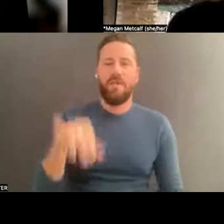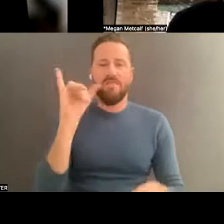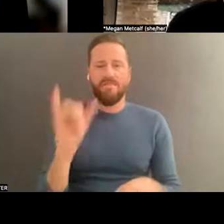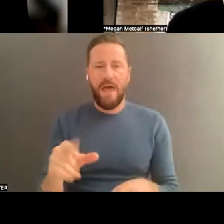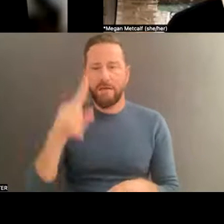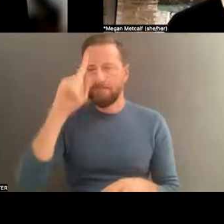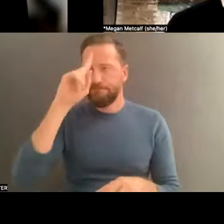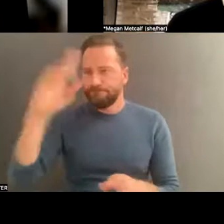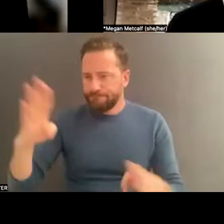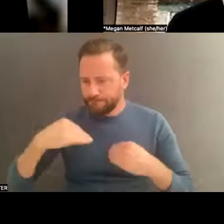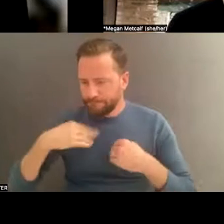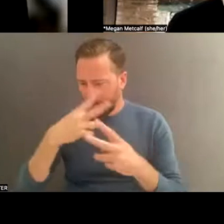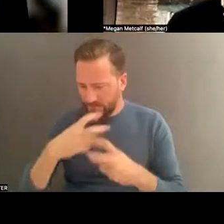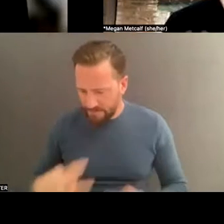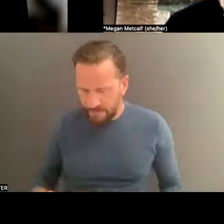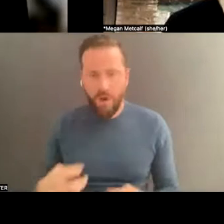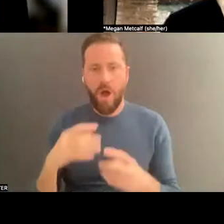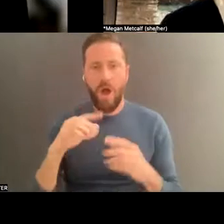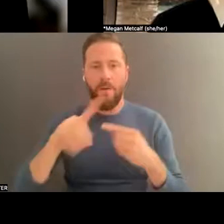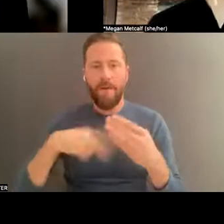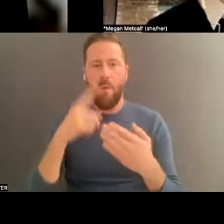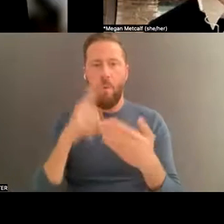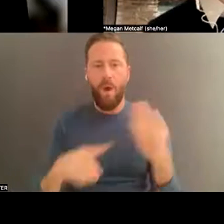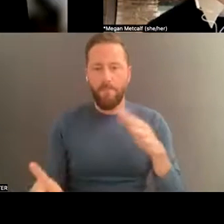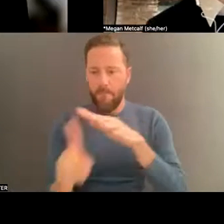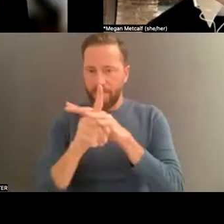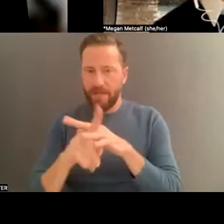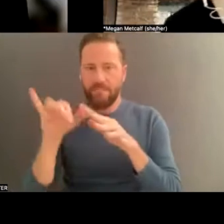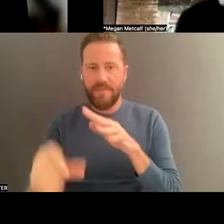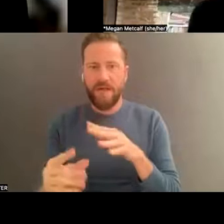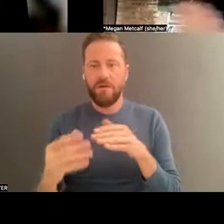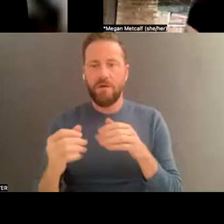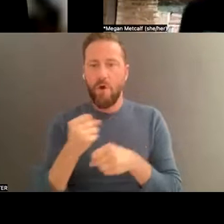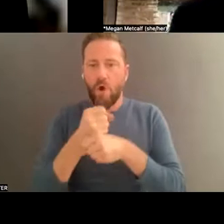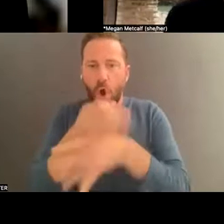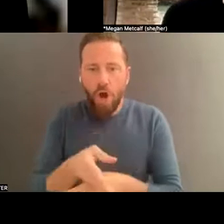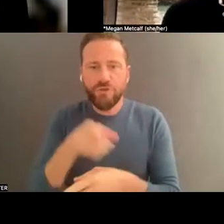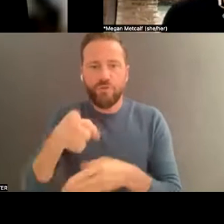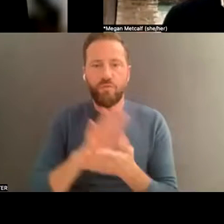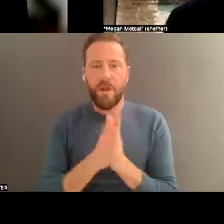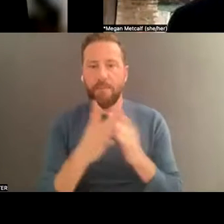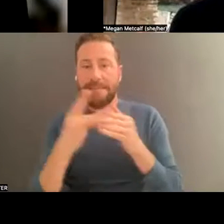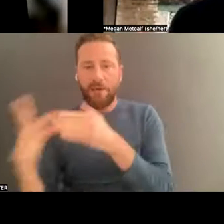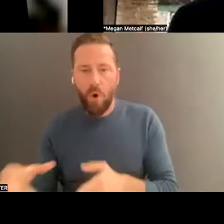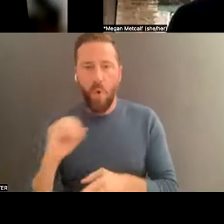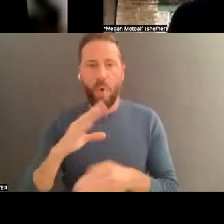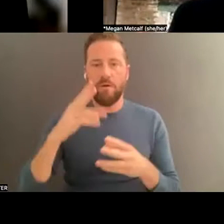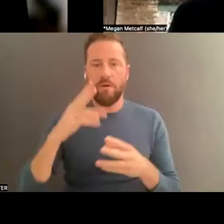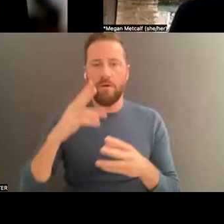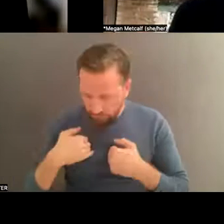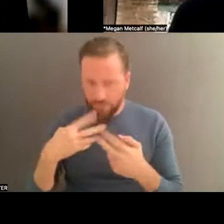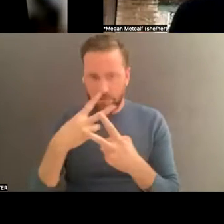or were raising for you